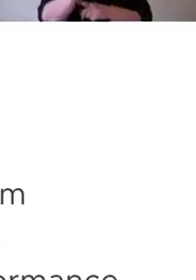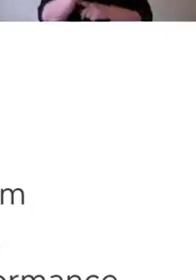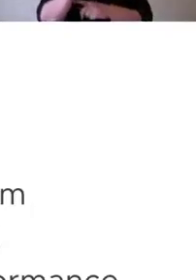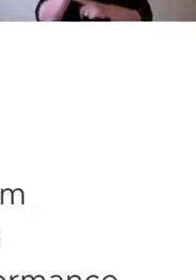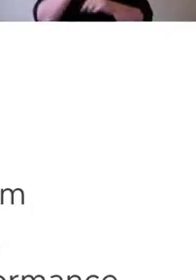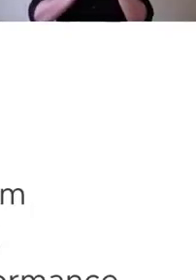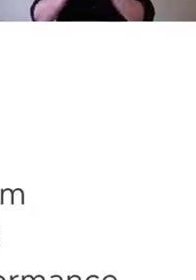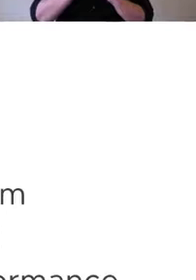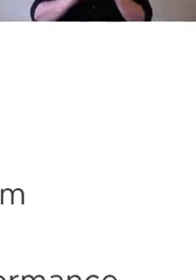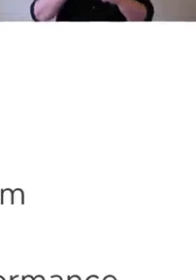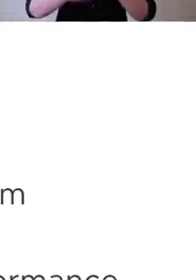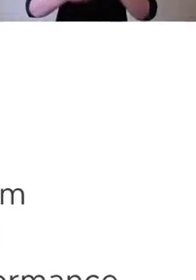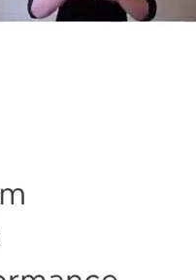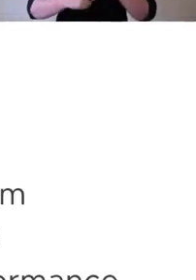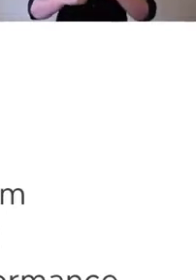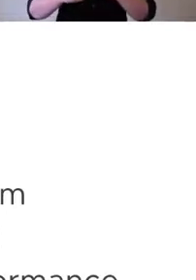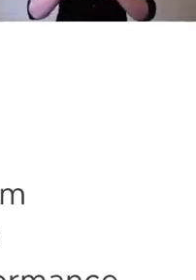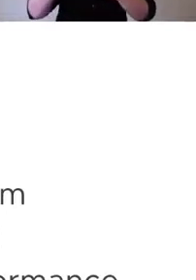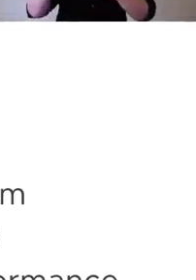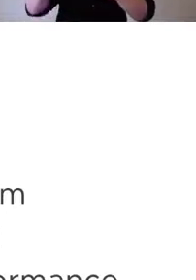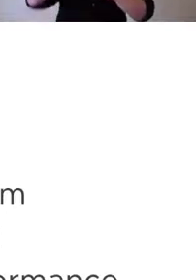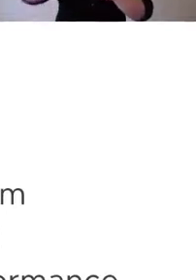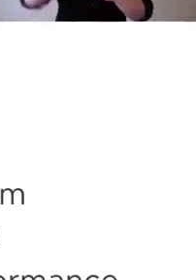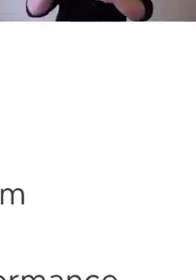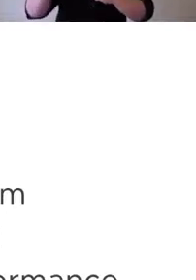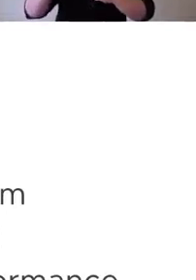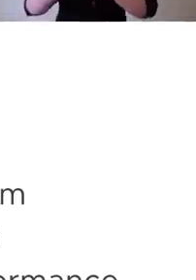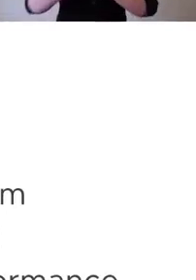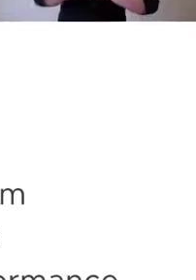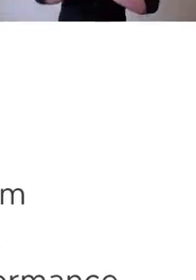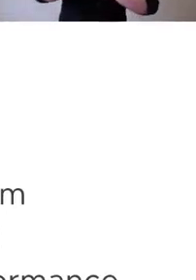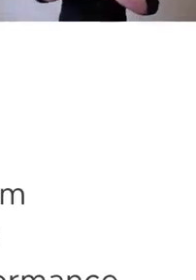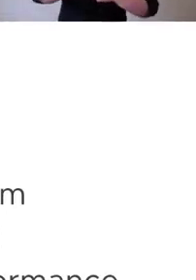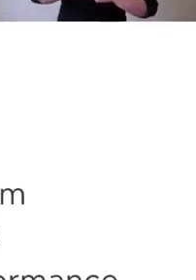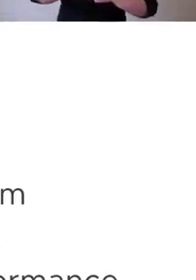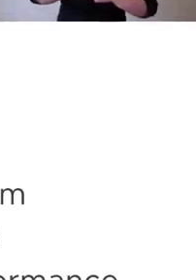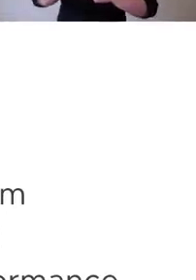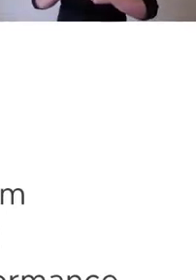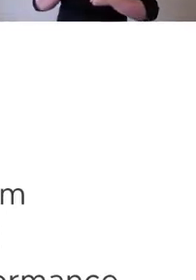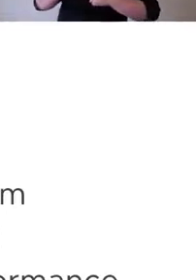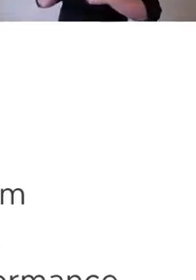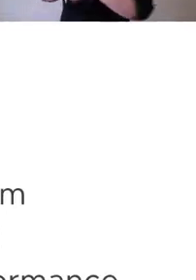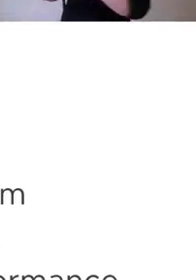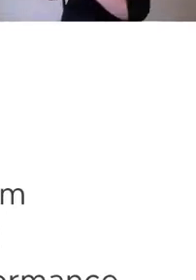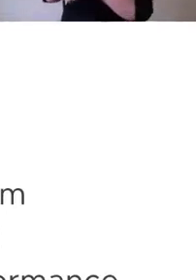It's your fault and not the overlay fault, because the overlay behavior on the server